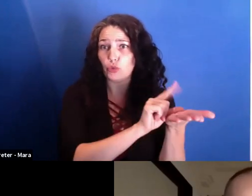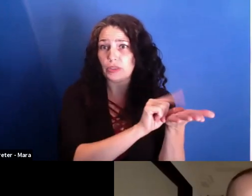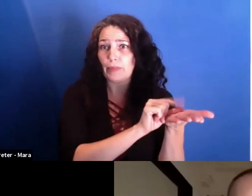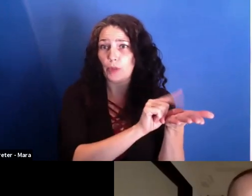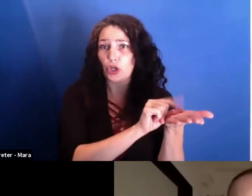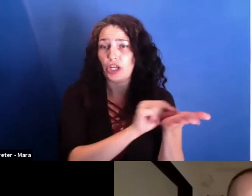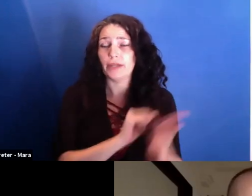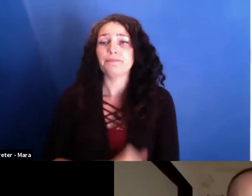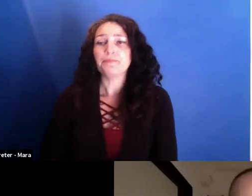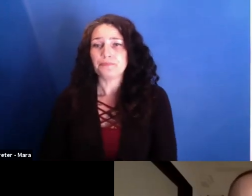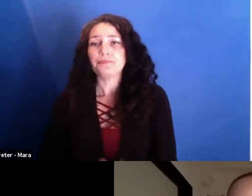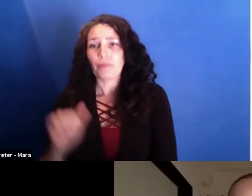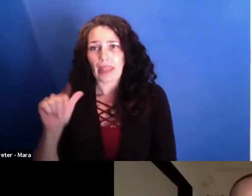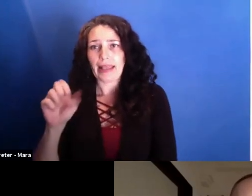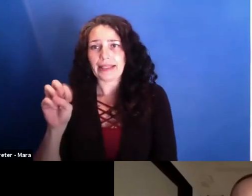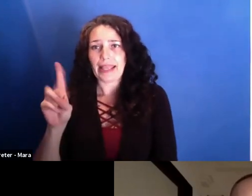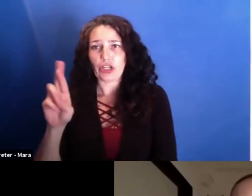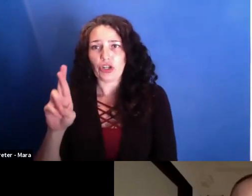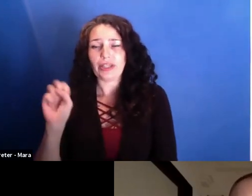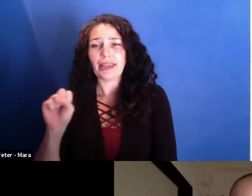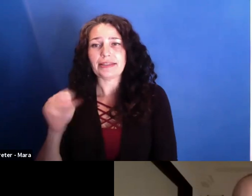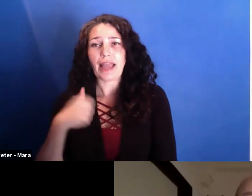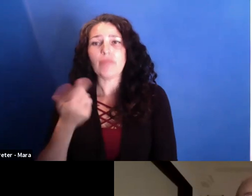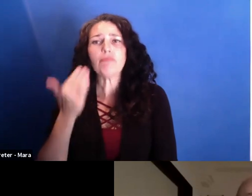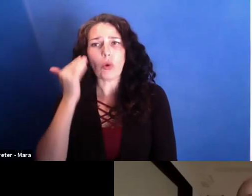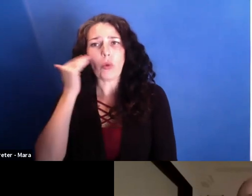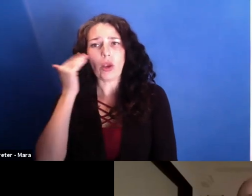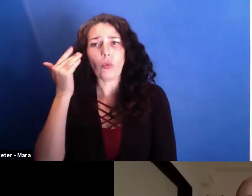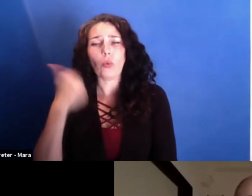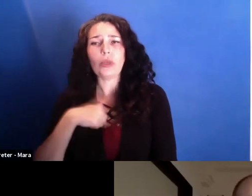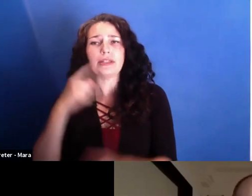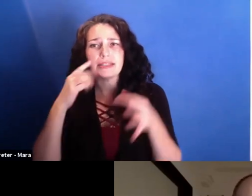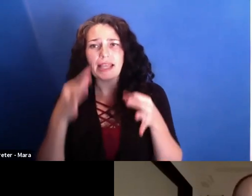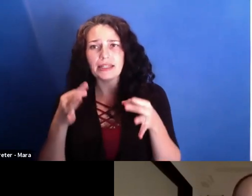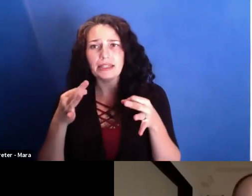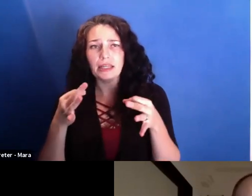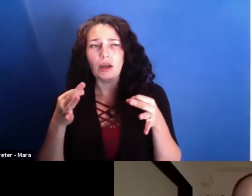But the thing is that when we decided that we have to do a film about what's happening,